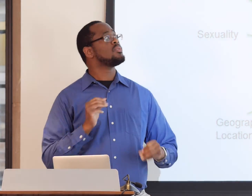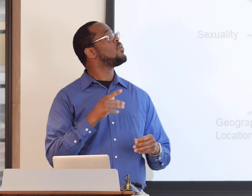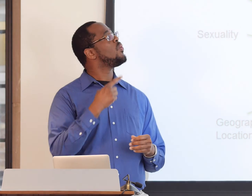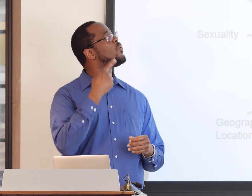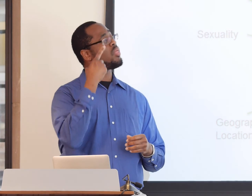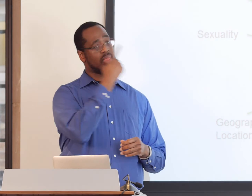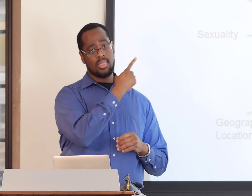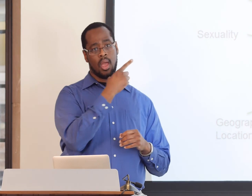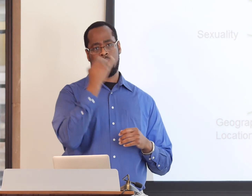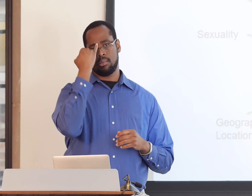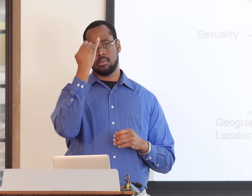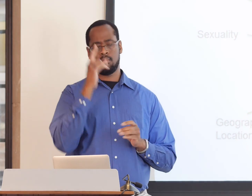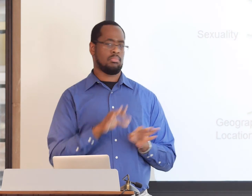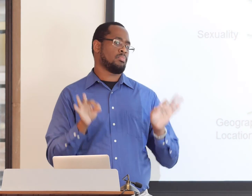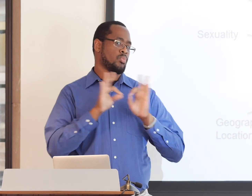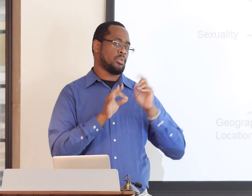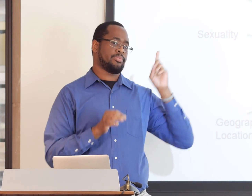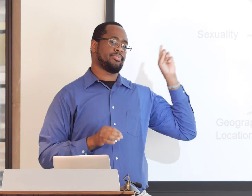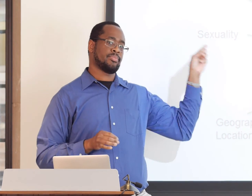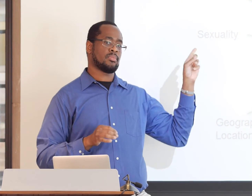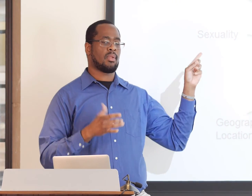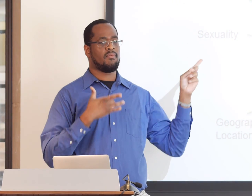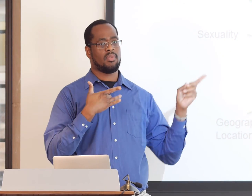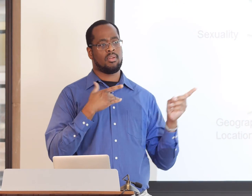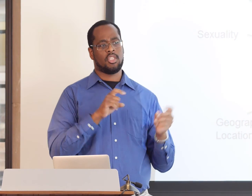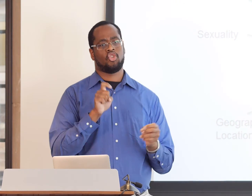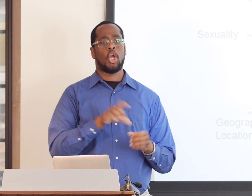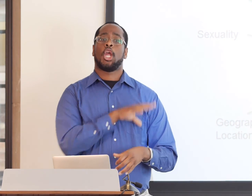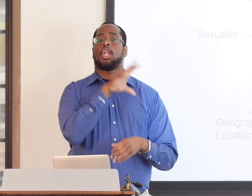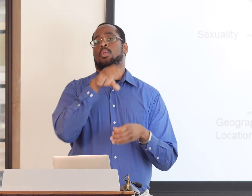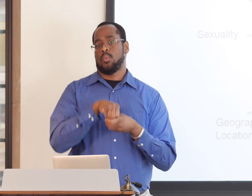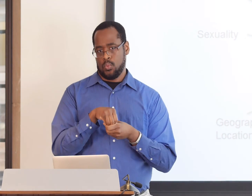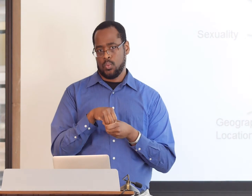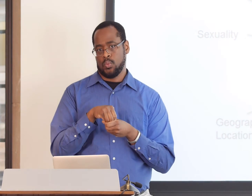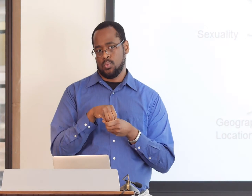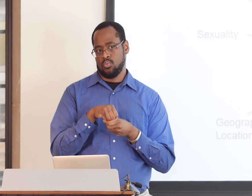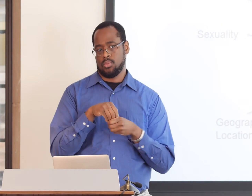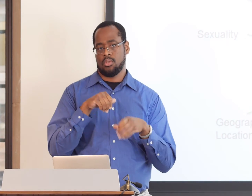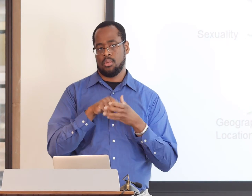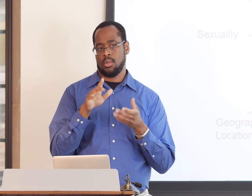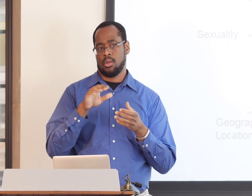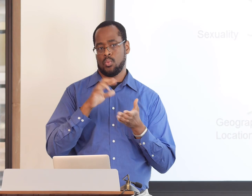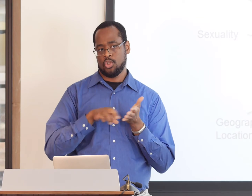based on what they see. So this idea of intersectionality is very important.